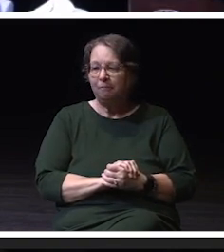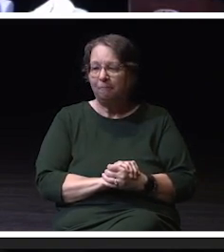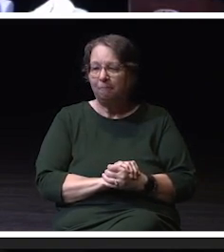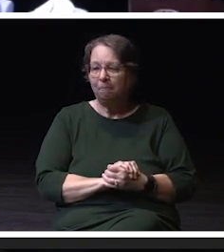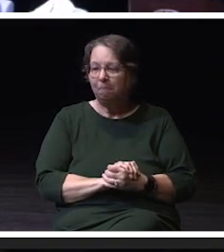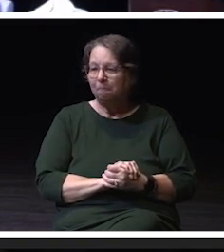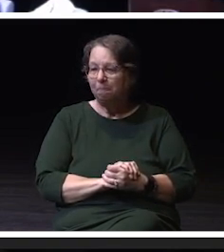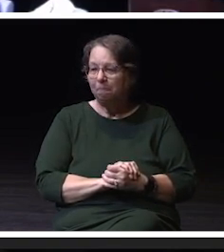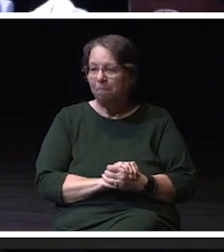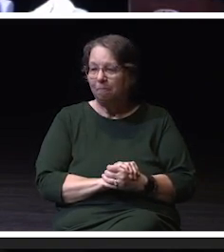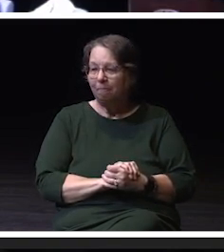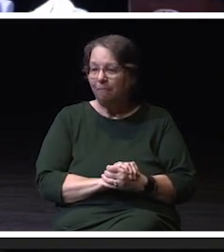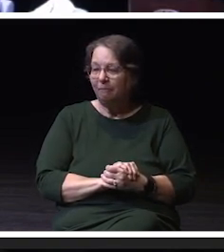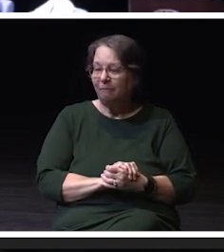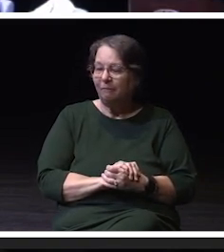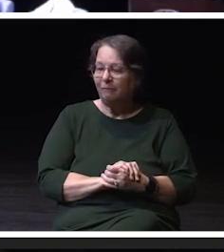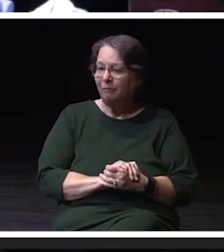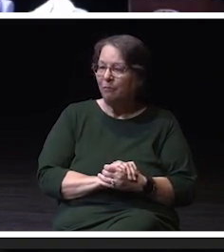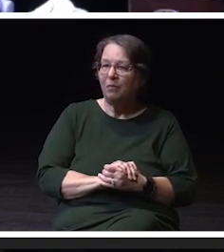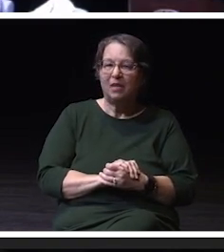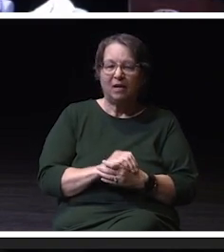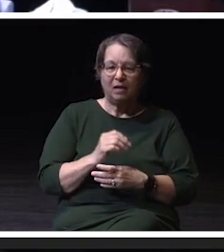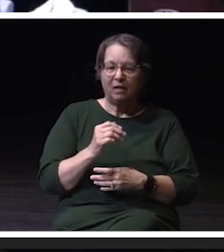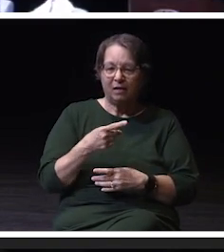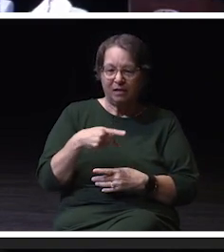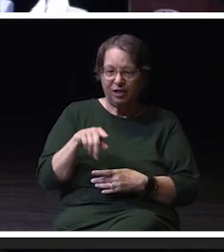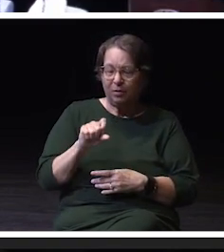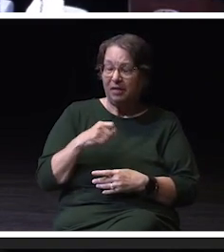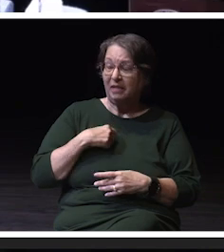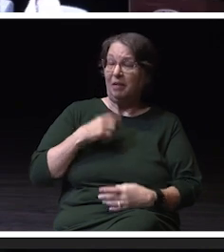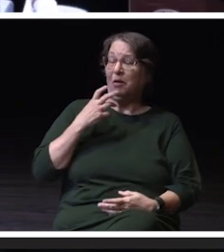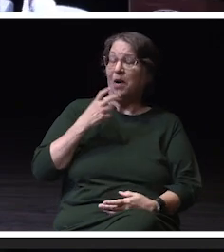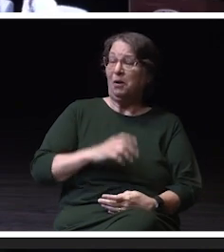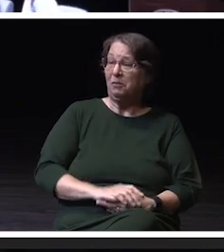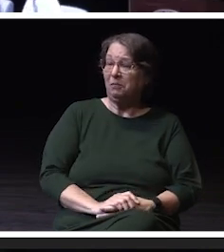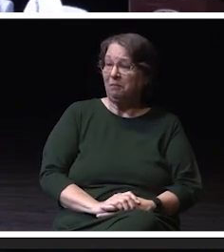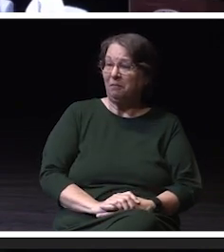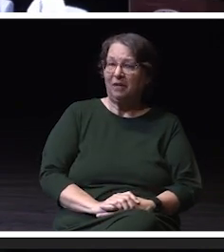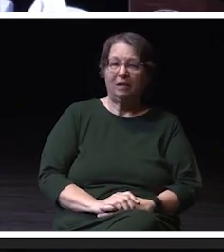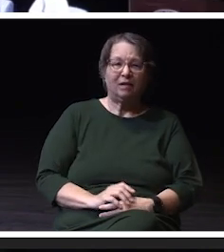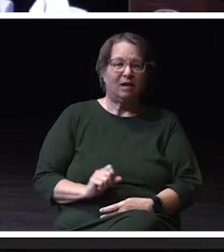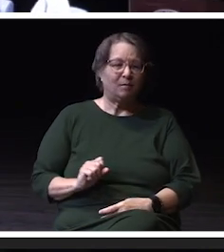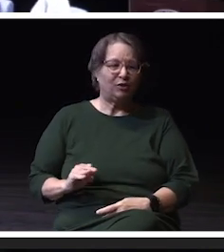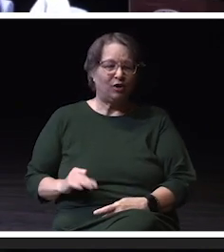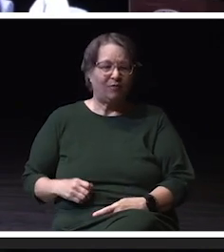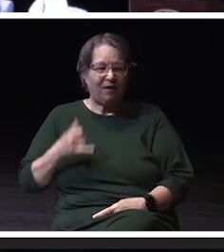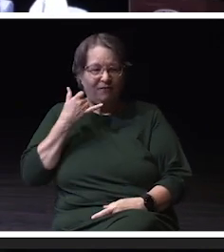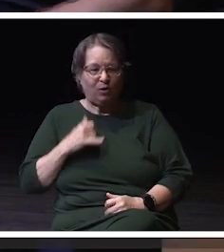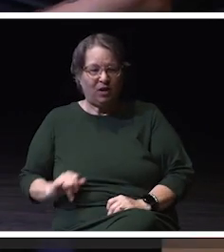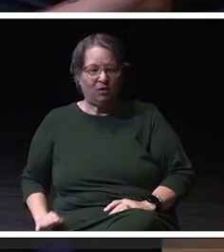There that just, G.P.S. I'm like, wow, I'm turning off my phone. No. Just kidding.